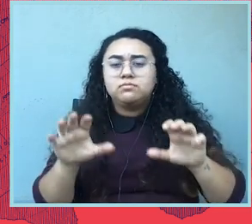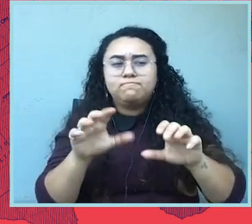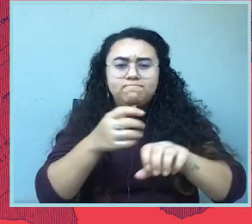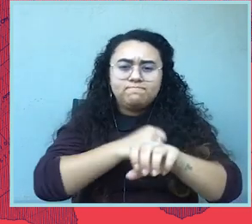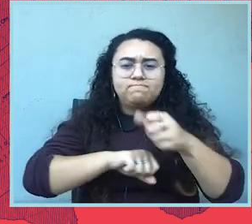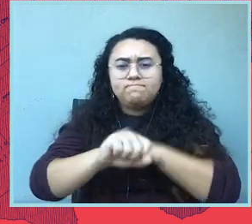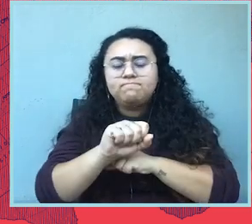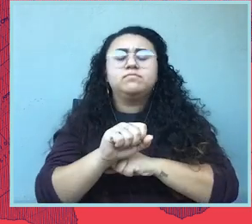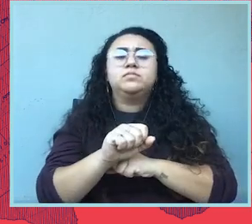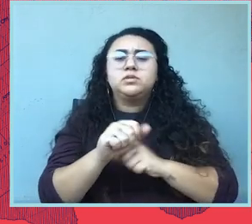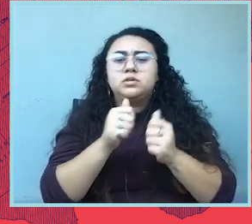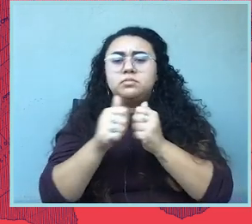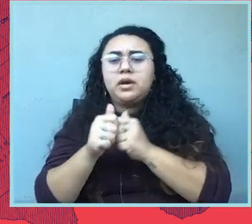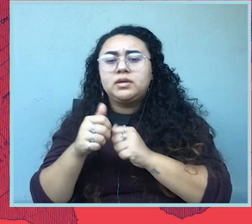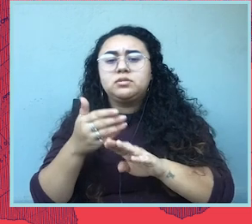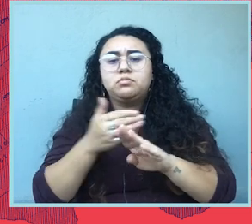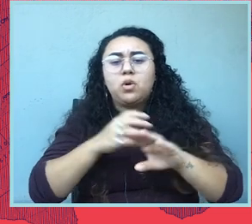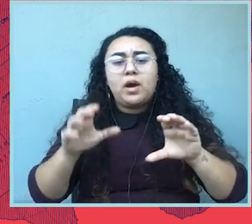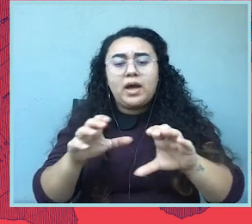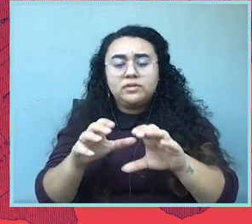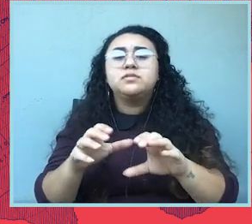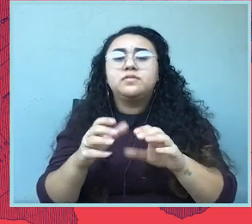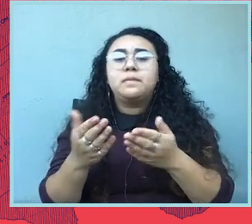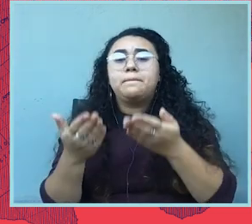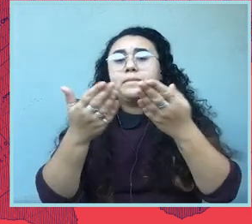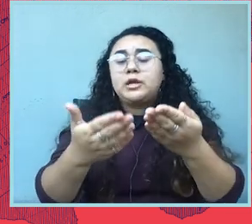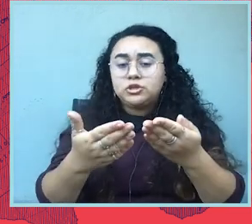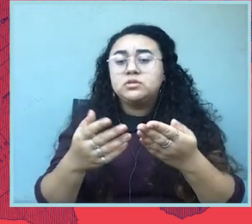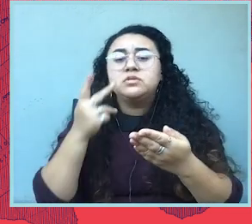And we've seen measures that are pending in Illinois and New Jersey, and they will build